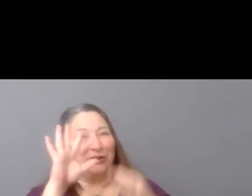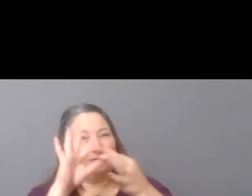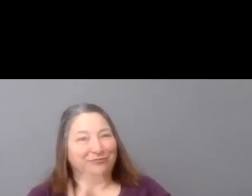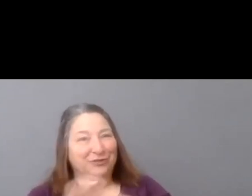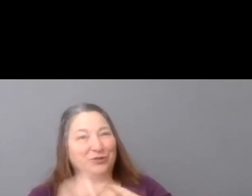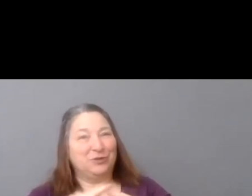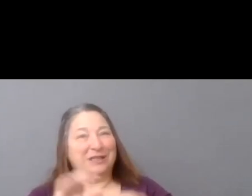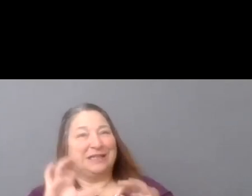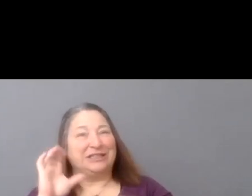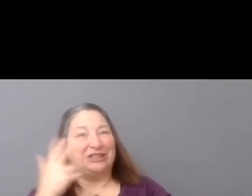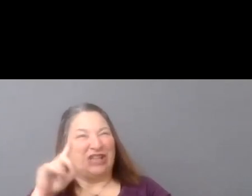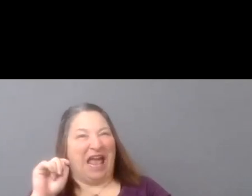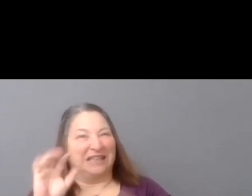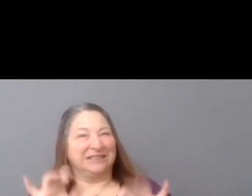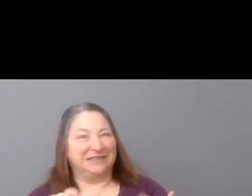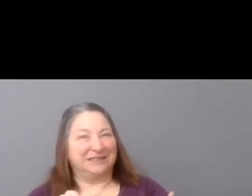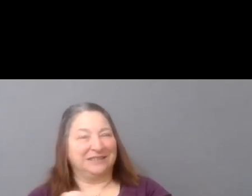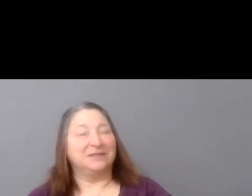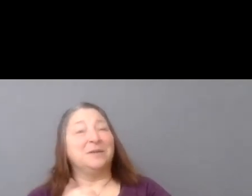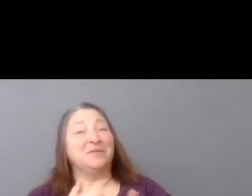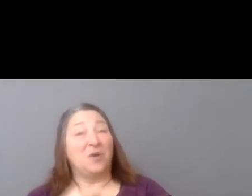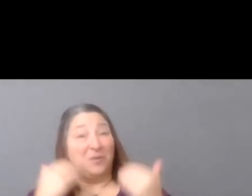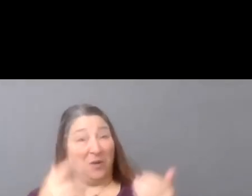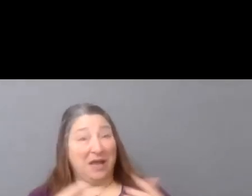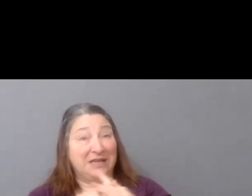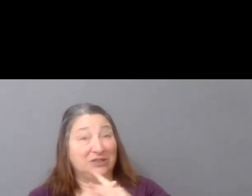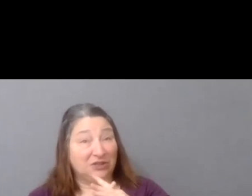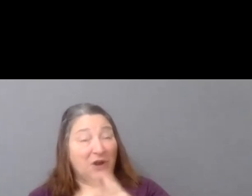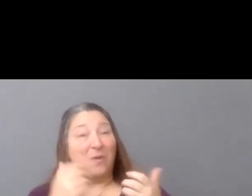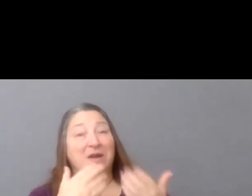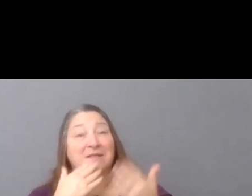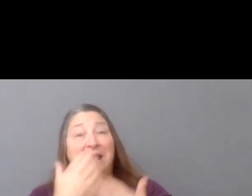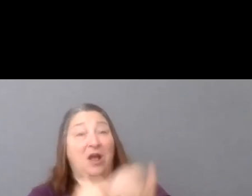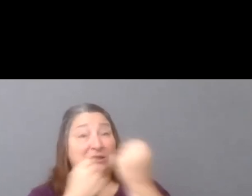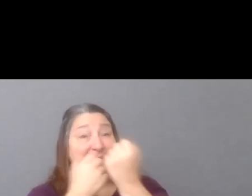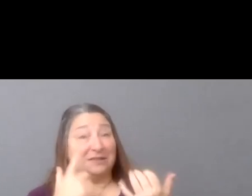Before we get started, I just would like to thank our sponsors for today who have made this possible--